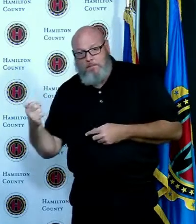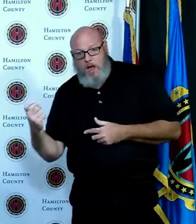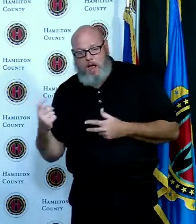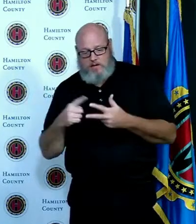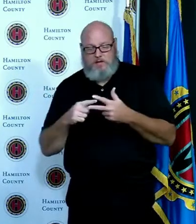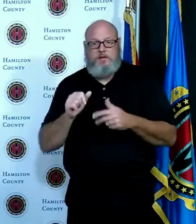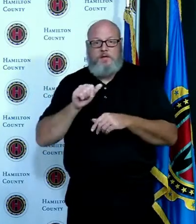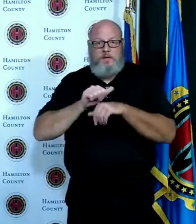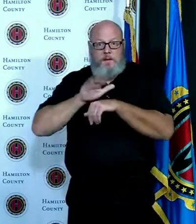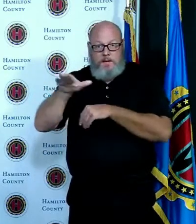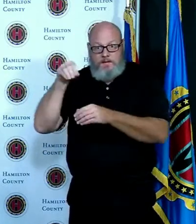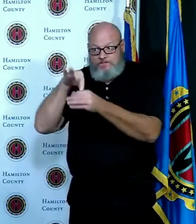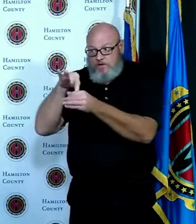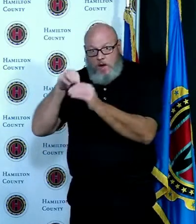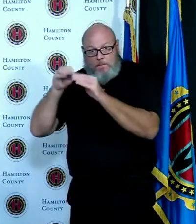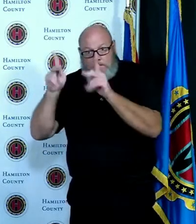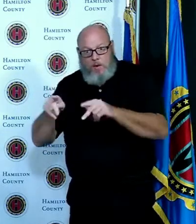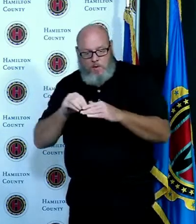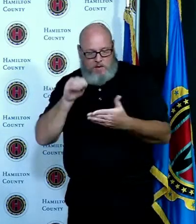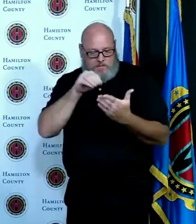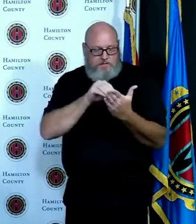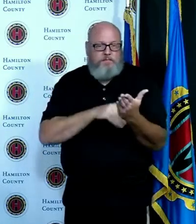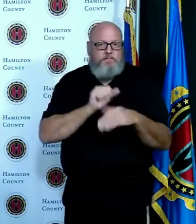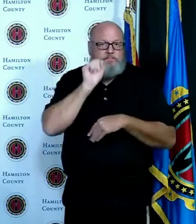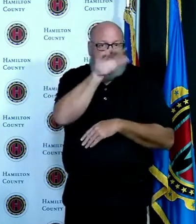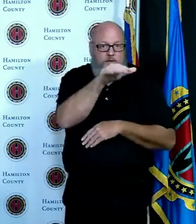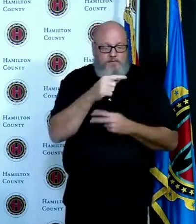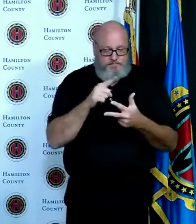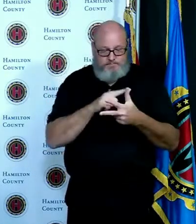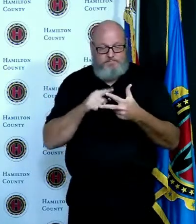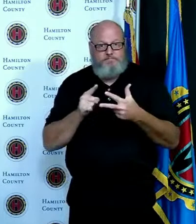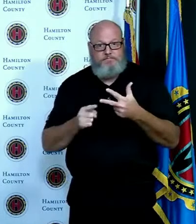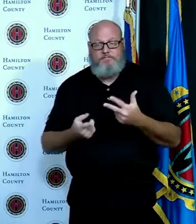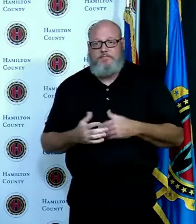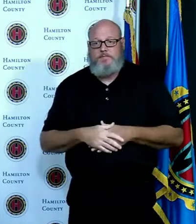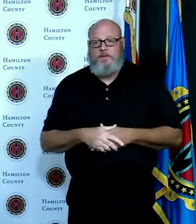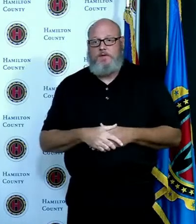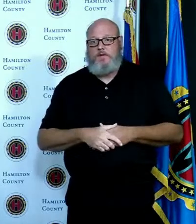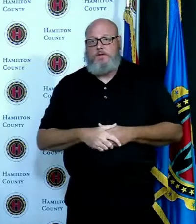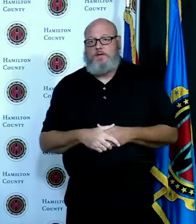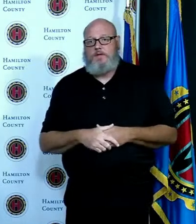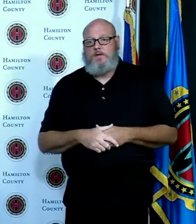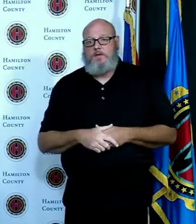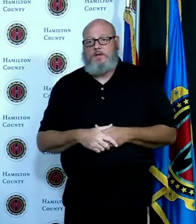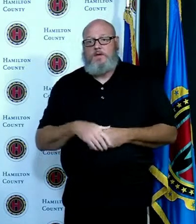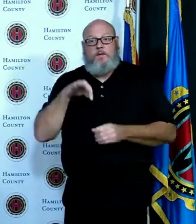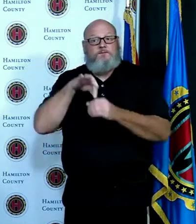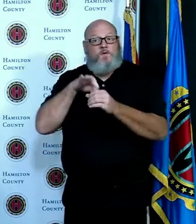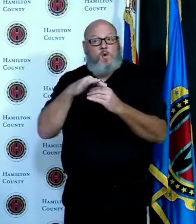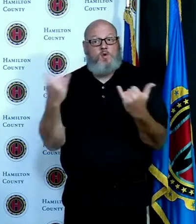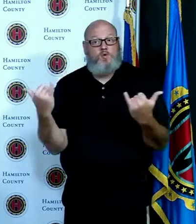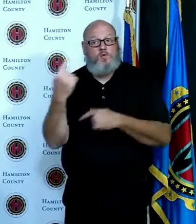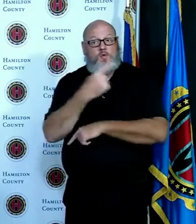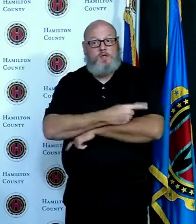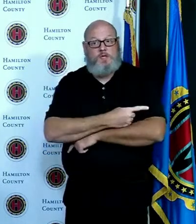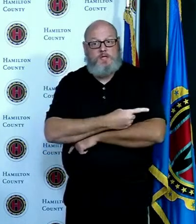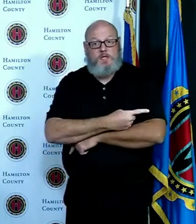we get to all of that so given our conversation today about voting I have worn my vote earrings